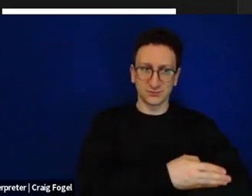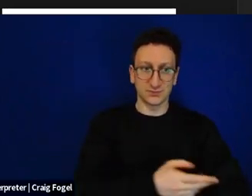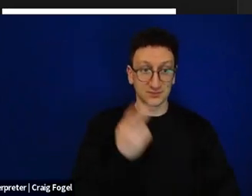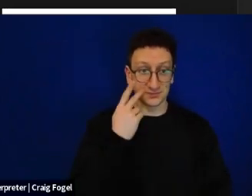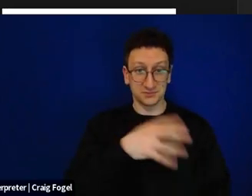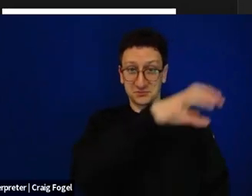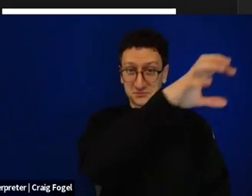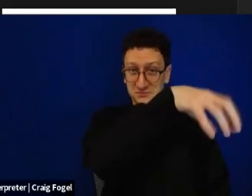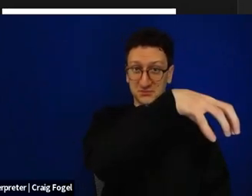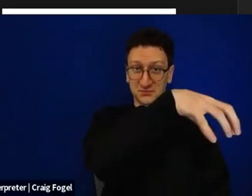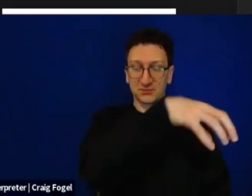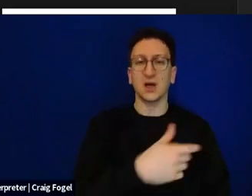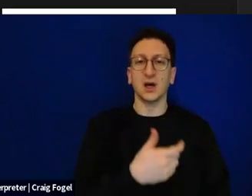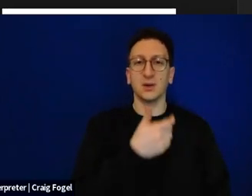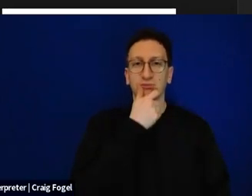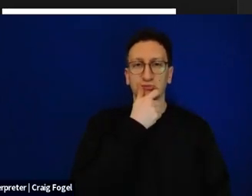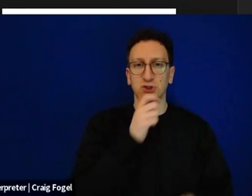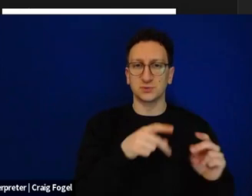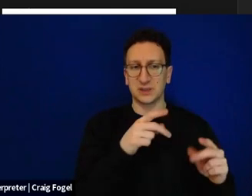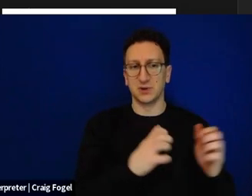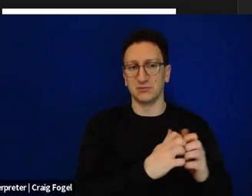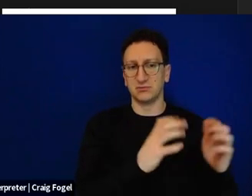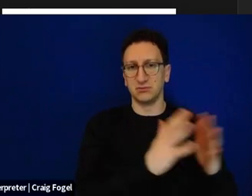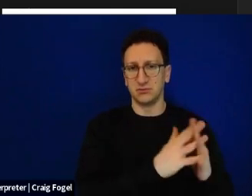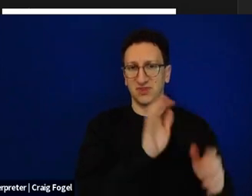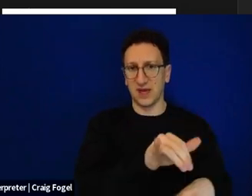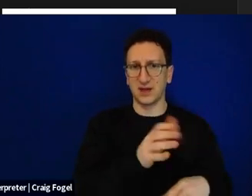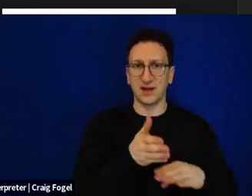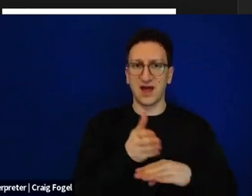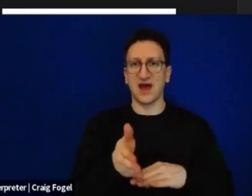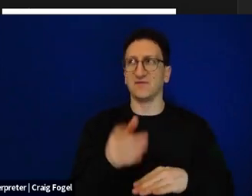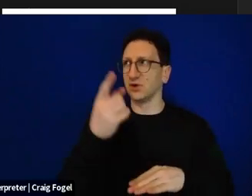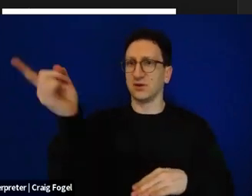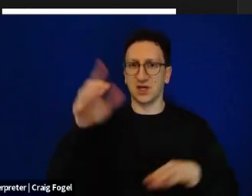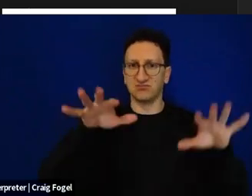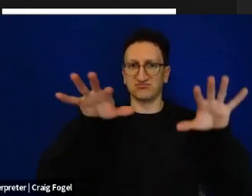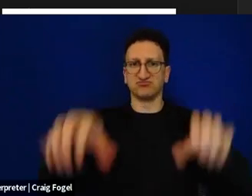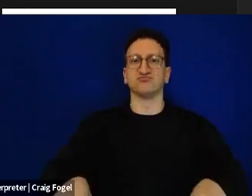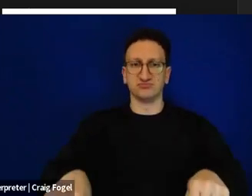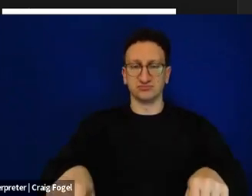which was built by the British after they conquered the area from the Ottoman Empire.